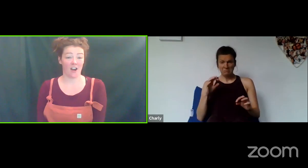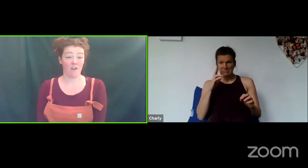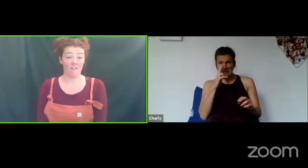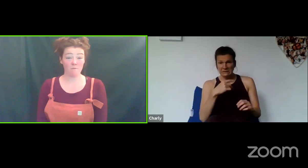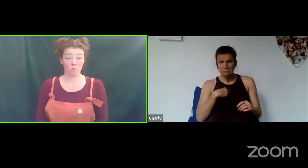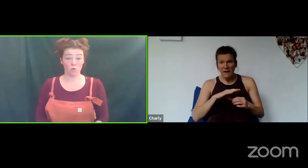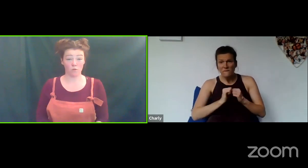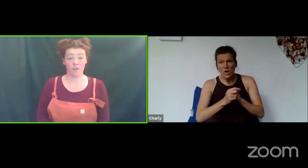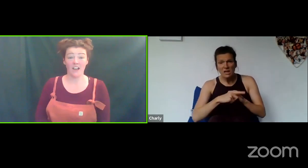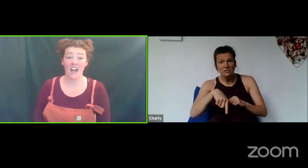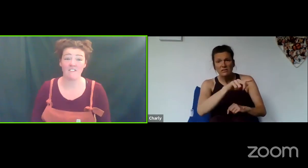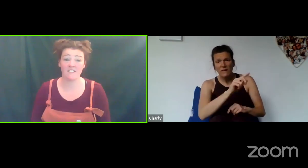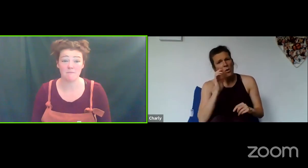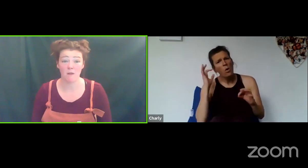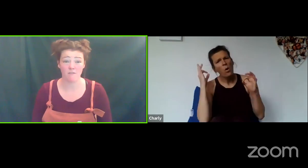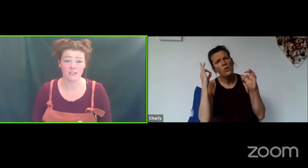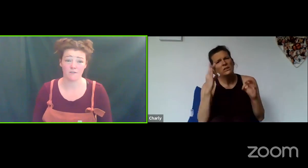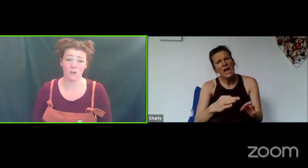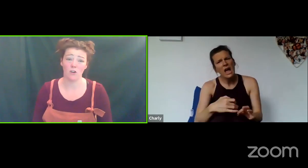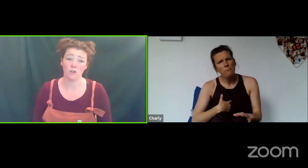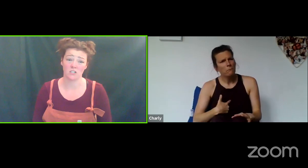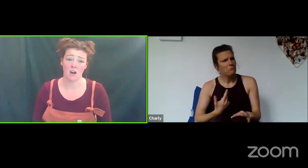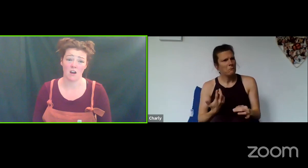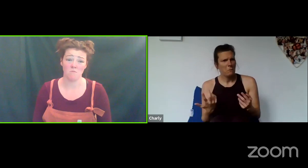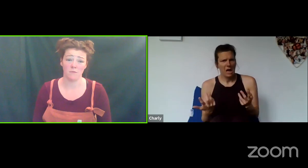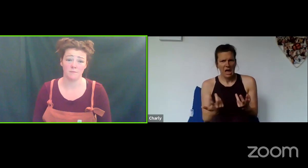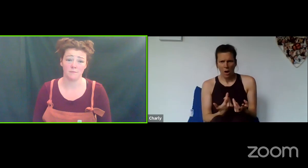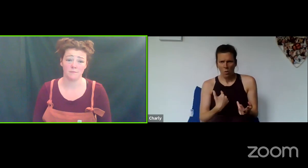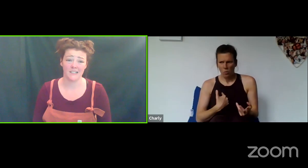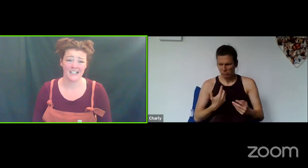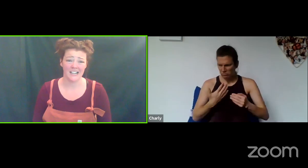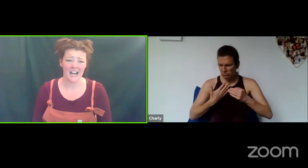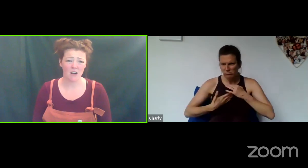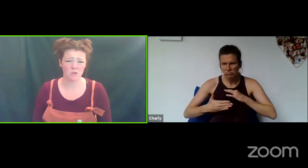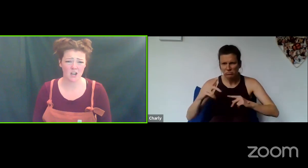So, if I'm The Wolf and I haven't seen my friends for a long time, how would I